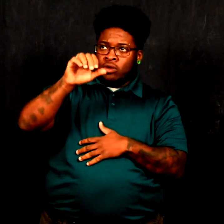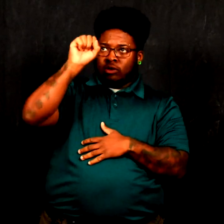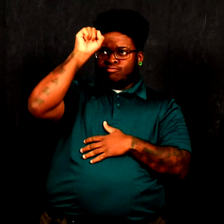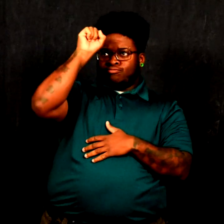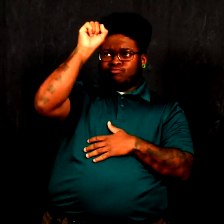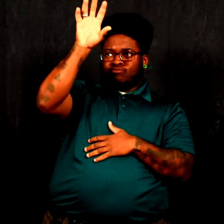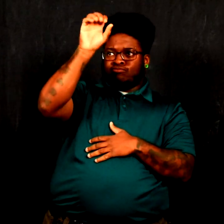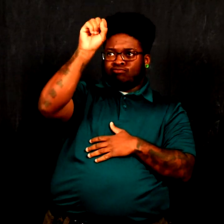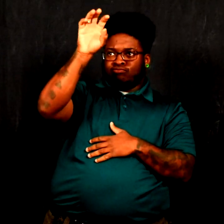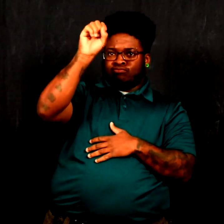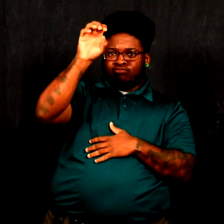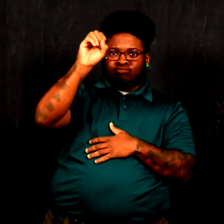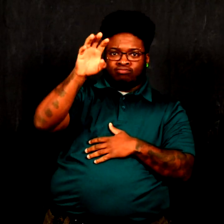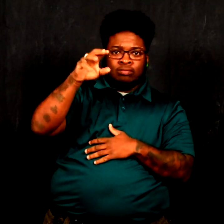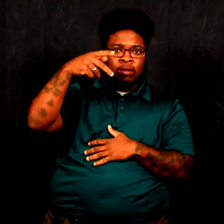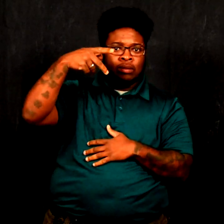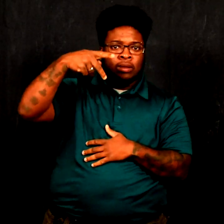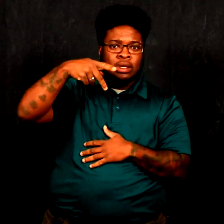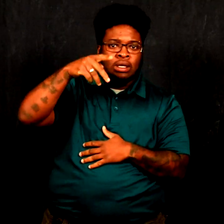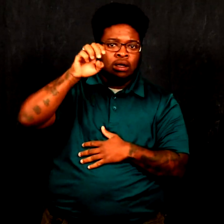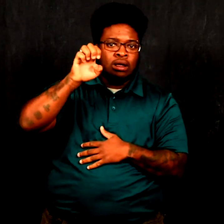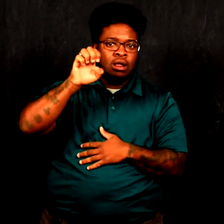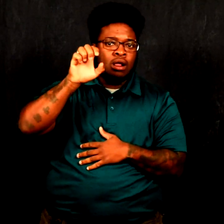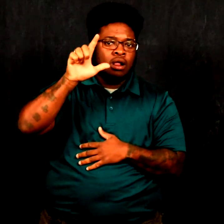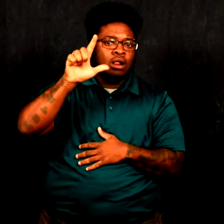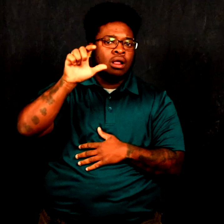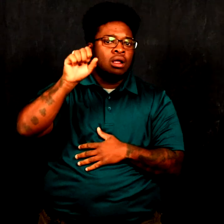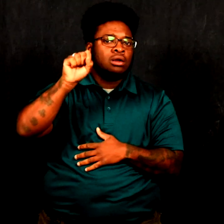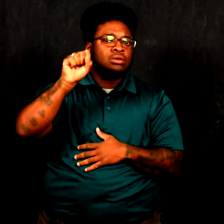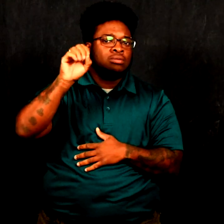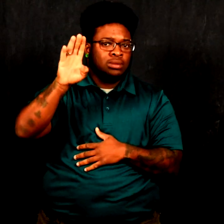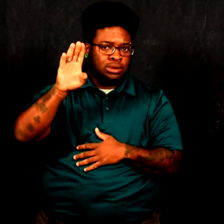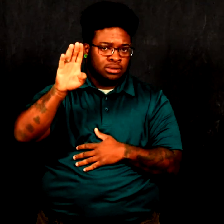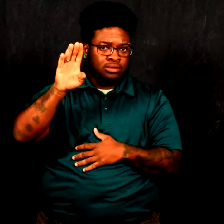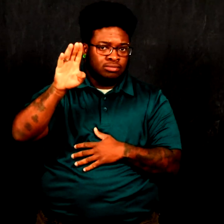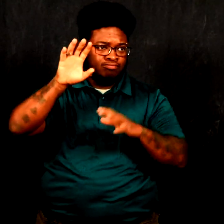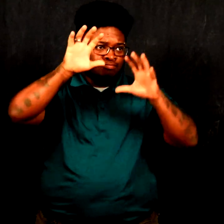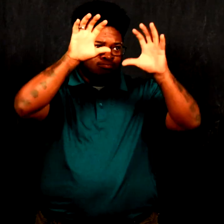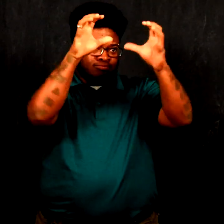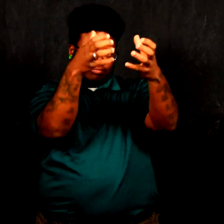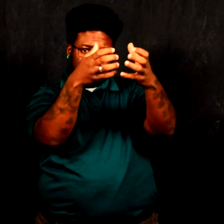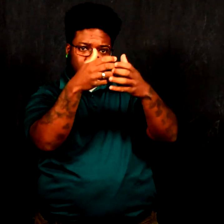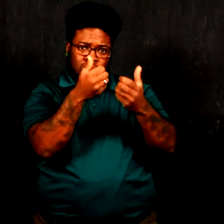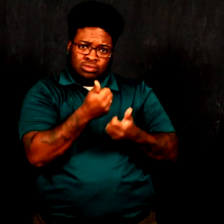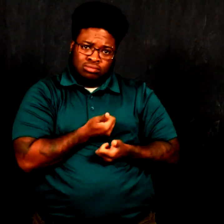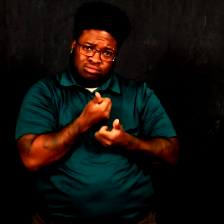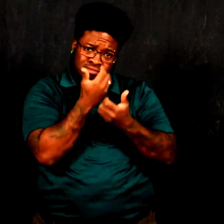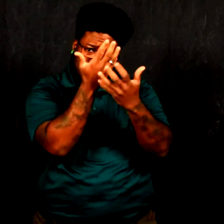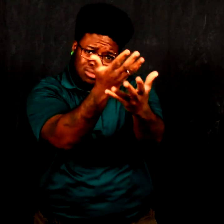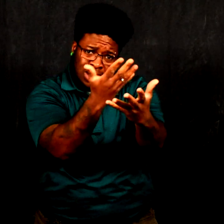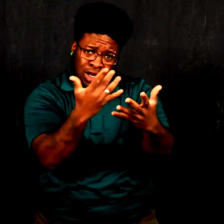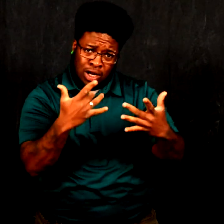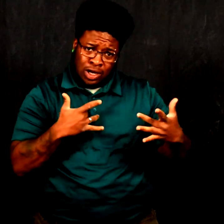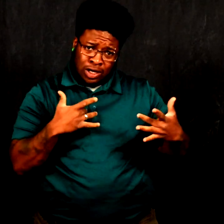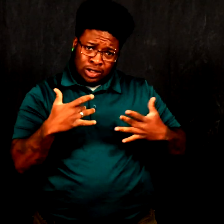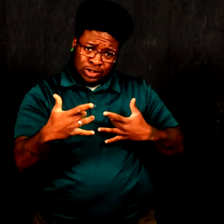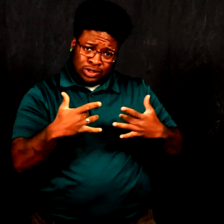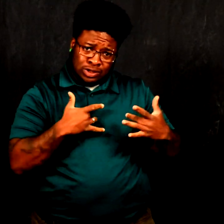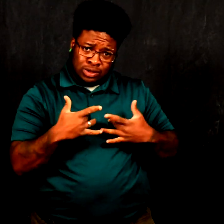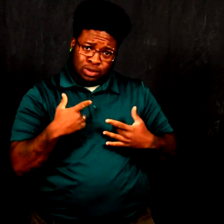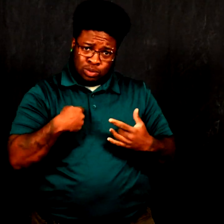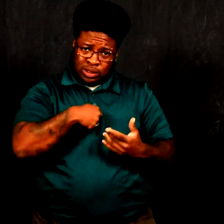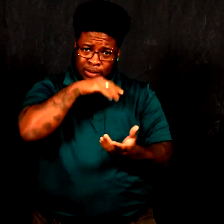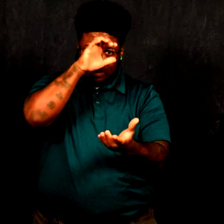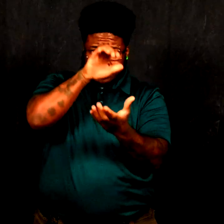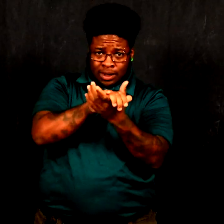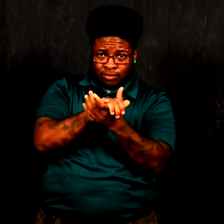We also testified at PELSB hearings to express our concerns